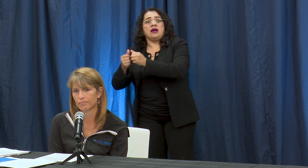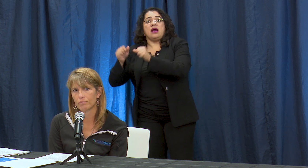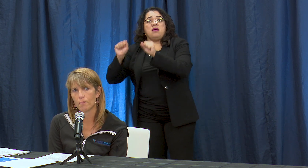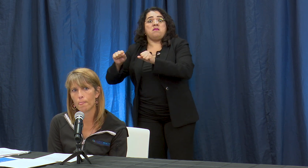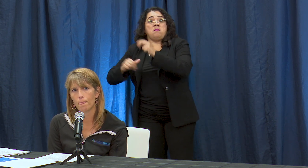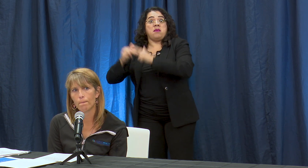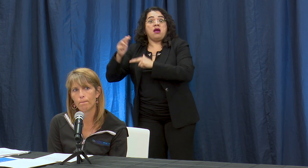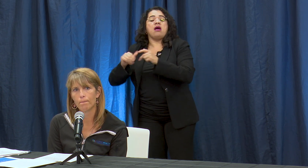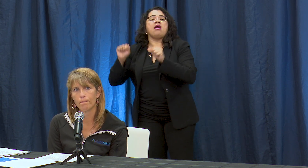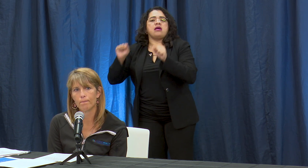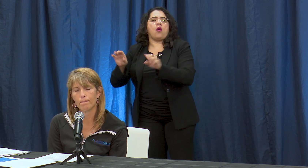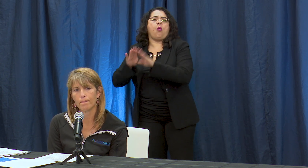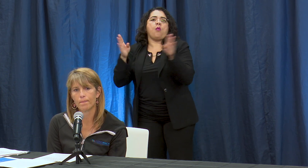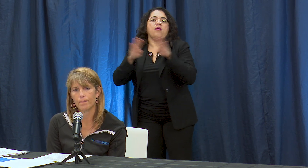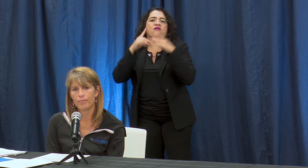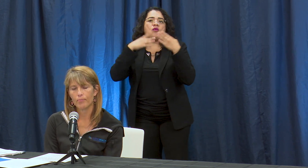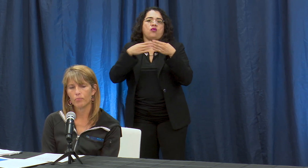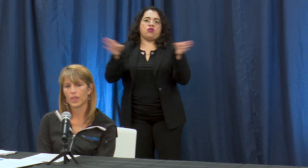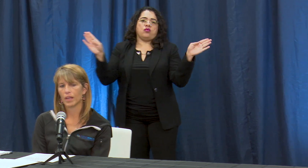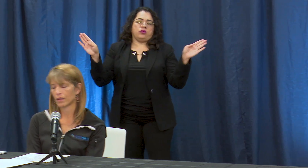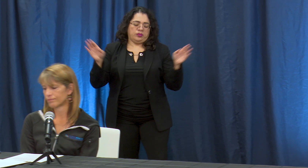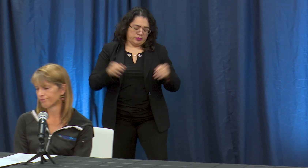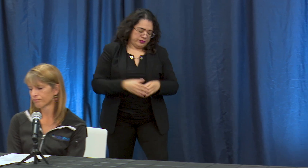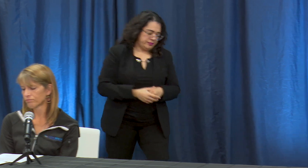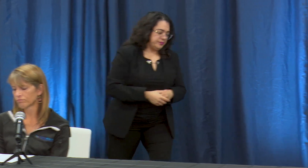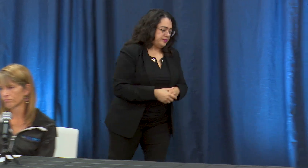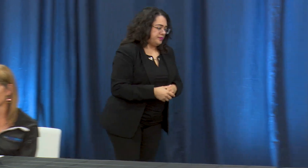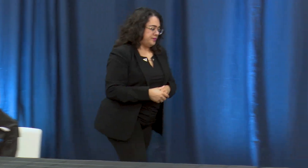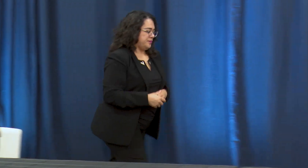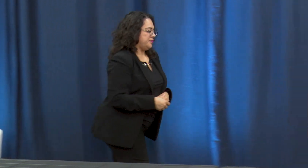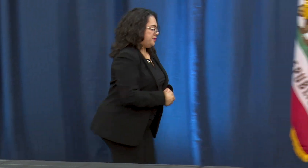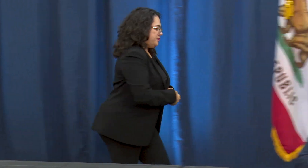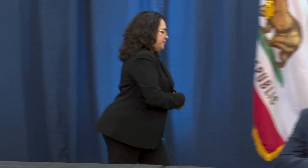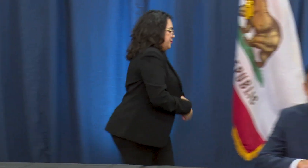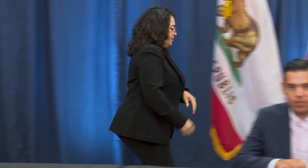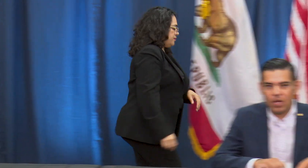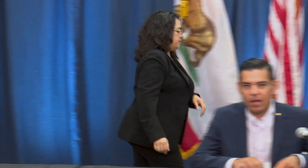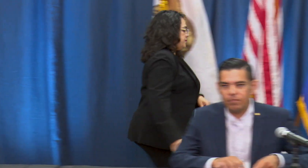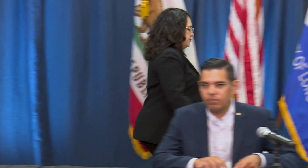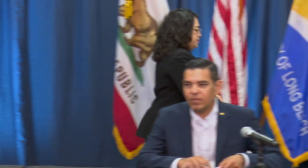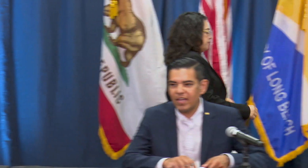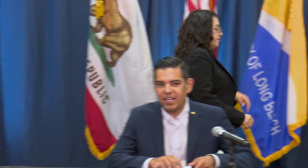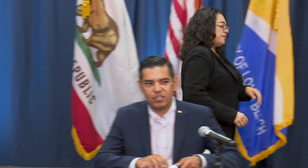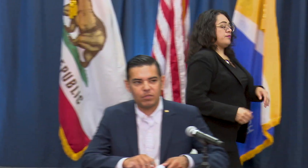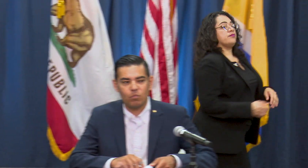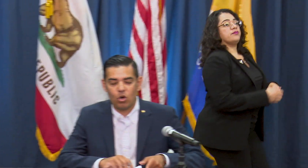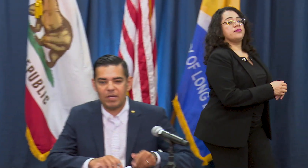I think just to answer that - we were moving towards opening up more